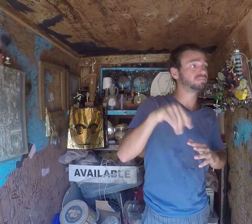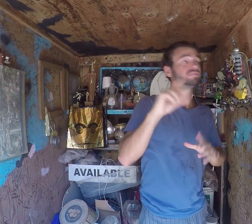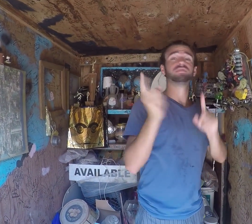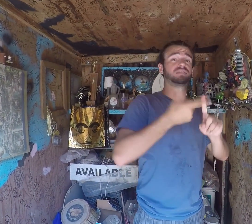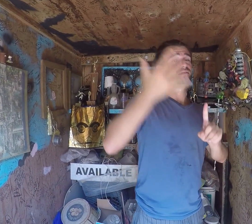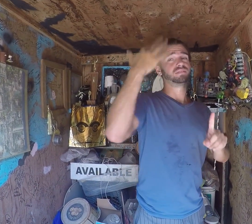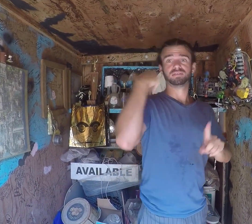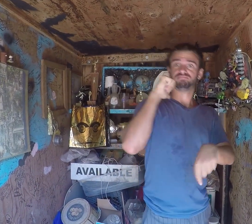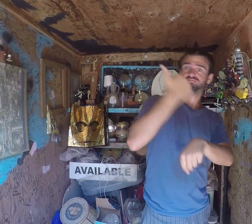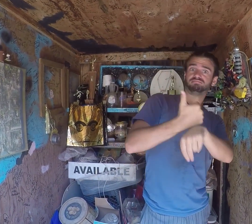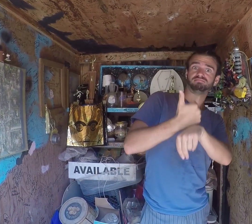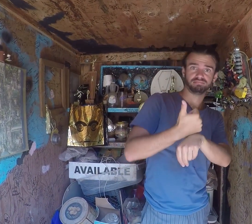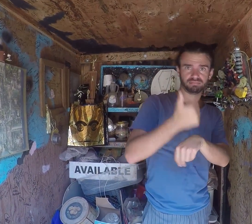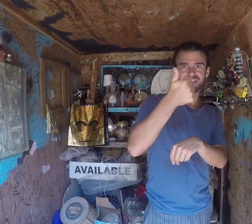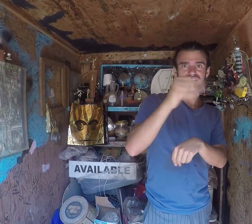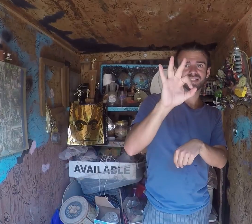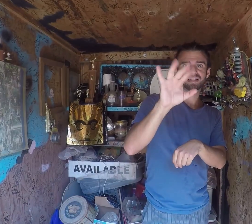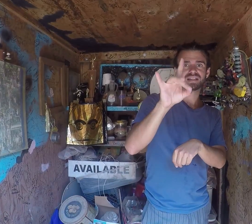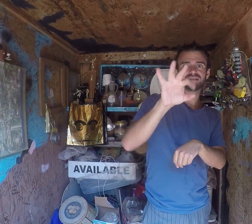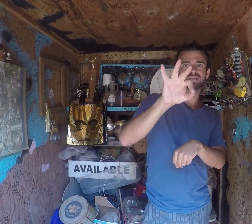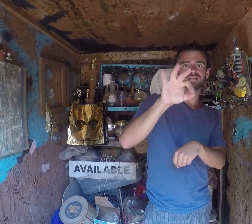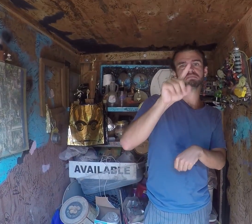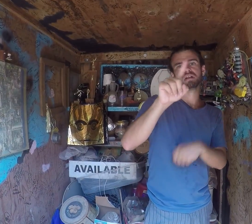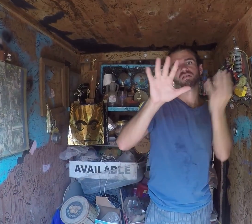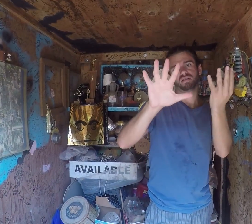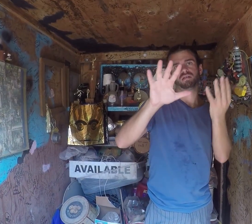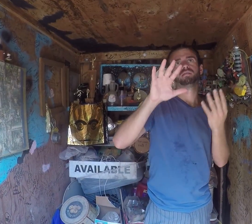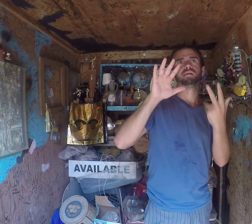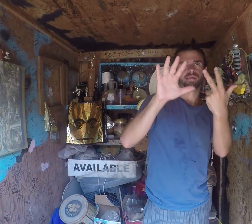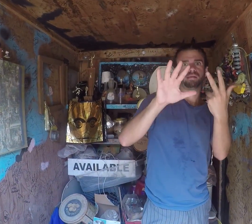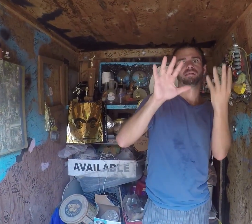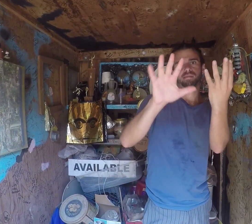It was created in 1989.